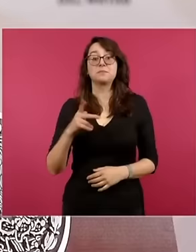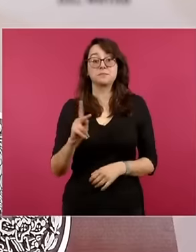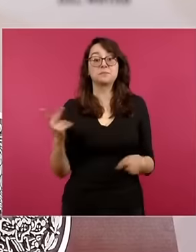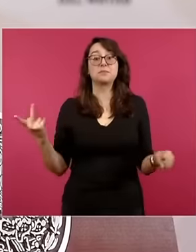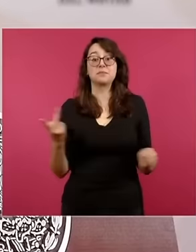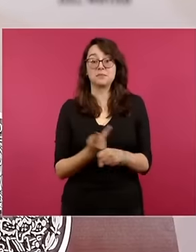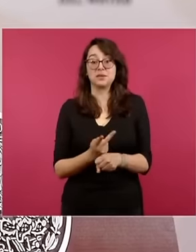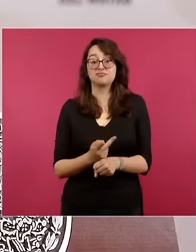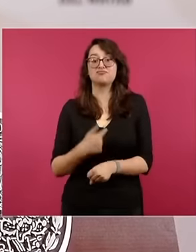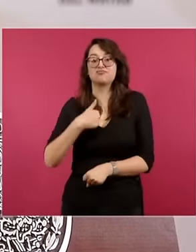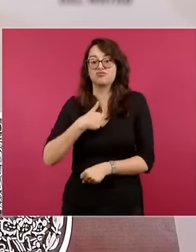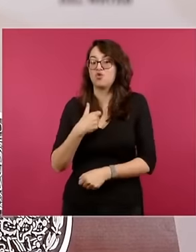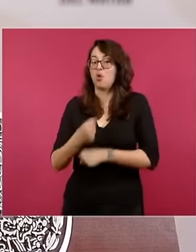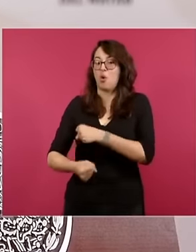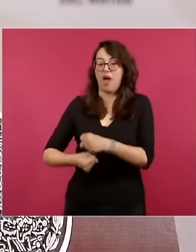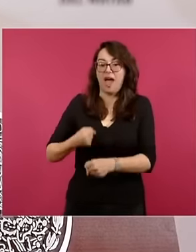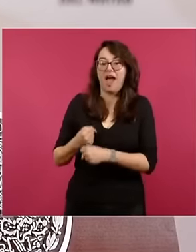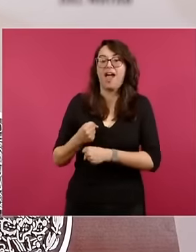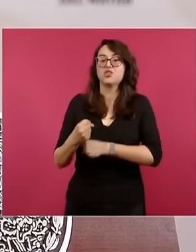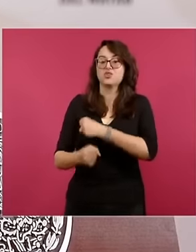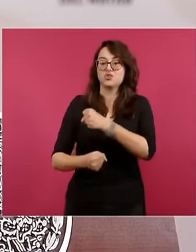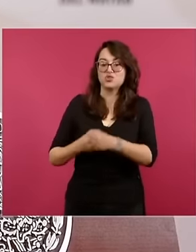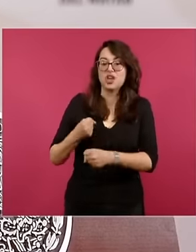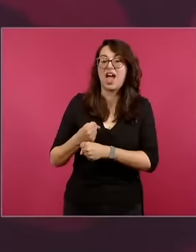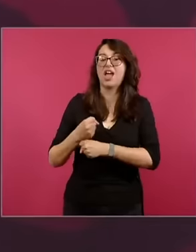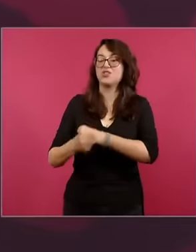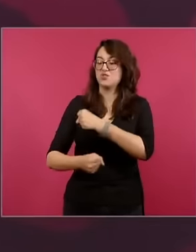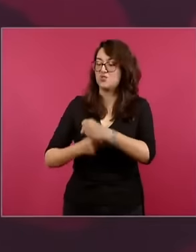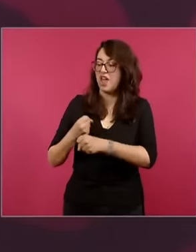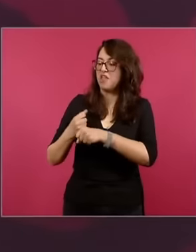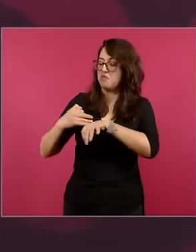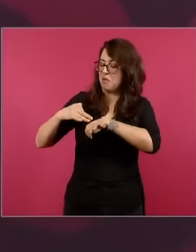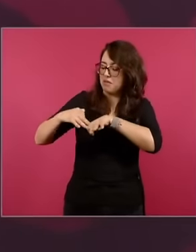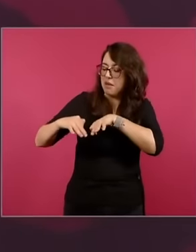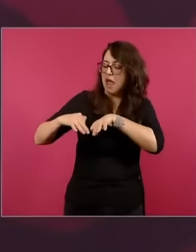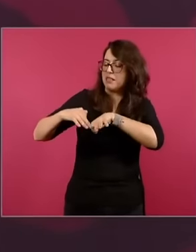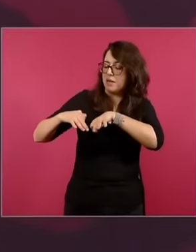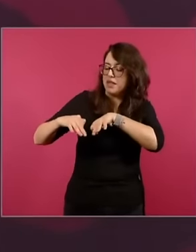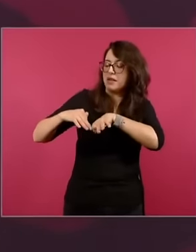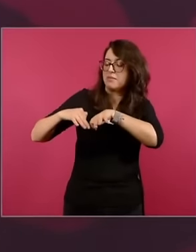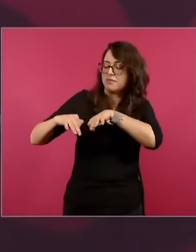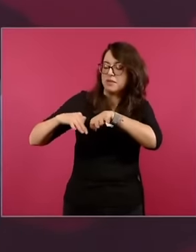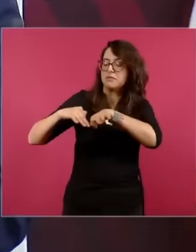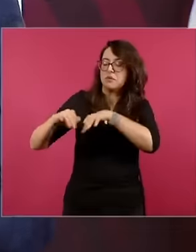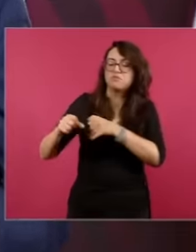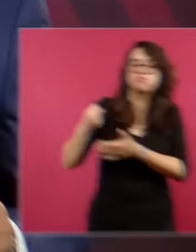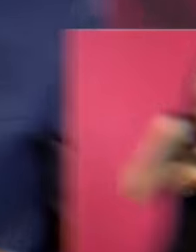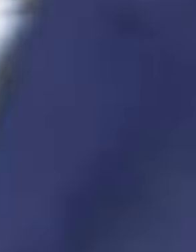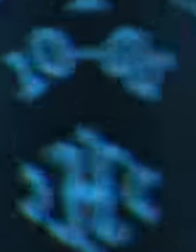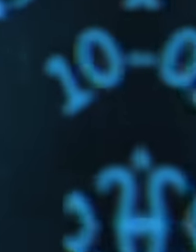of the republic shows a video where he sees the citizens who have already woken up and that no